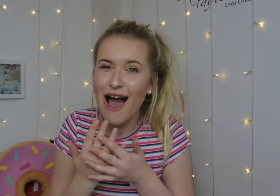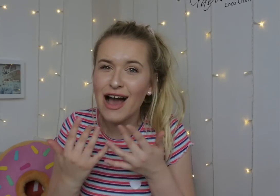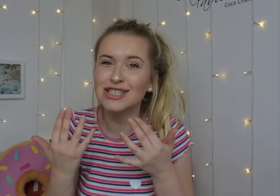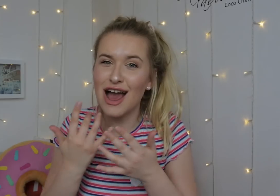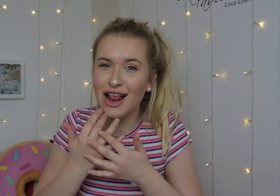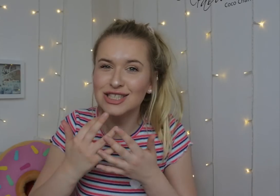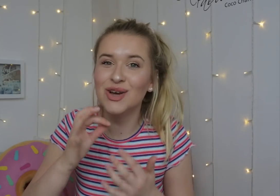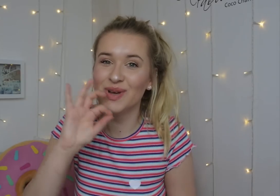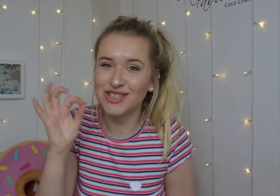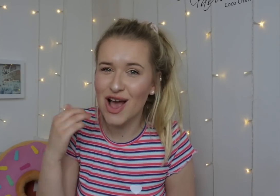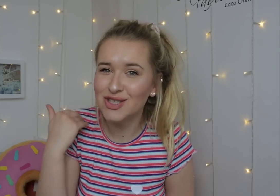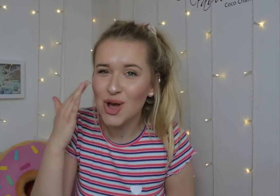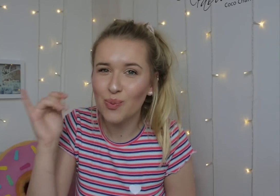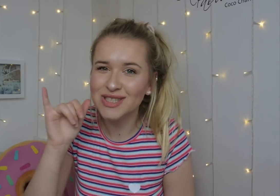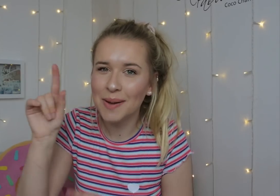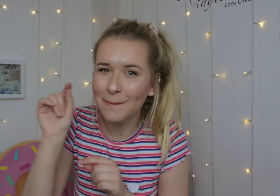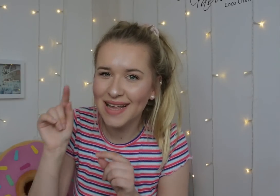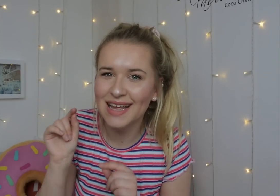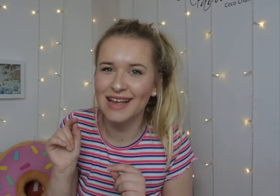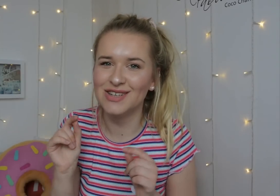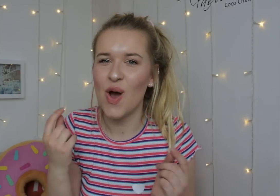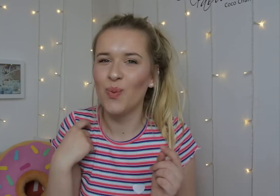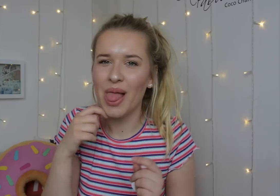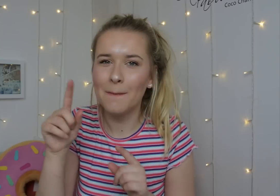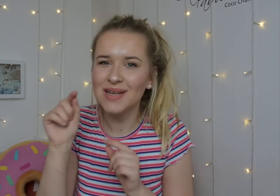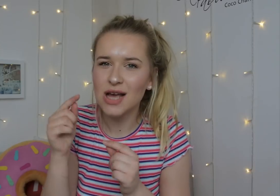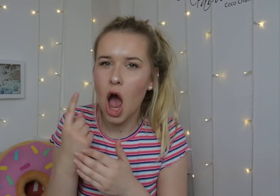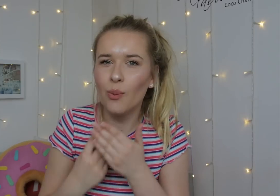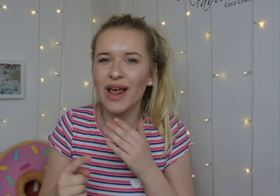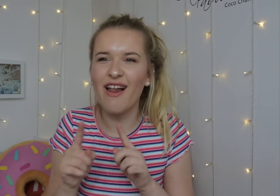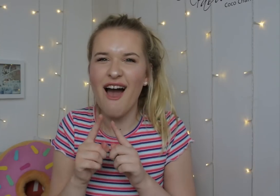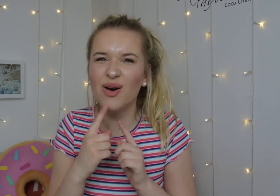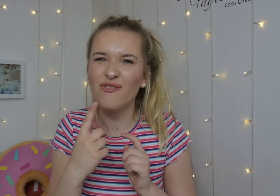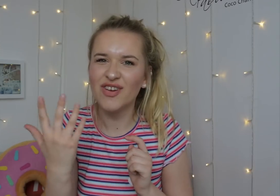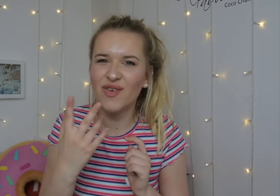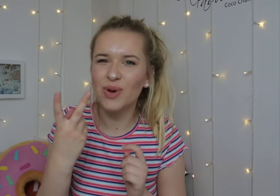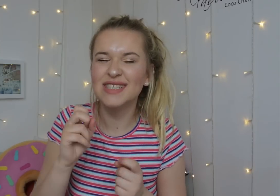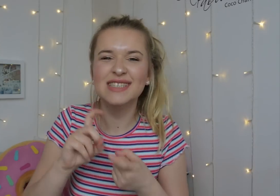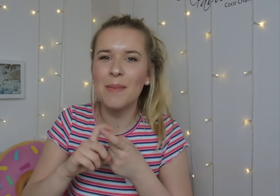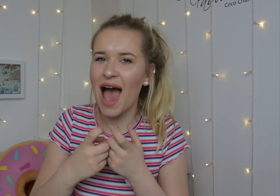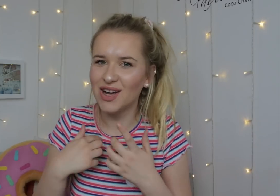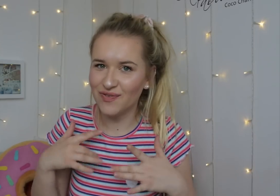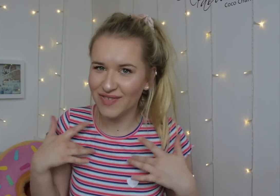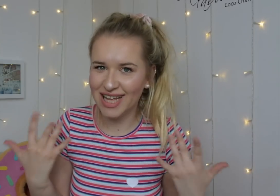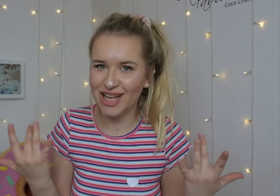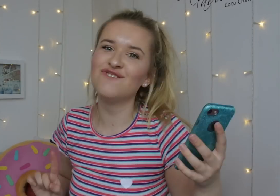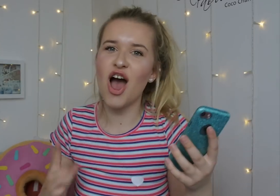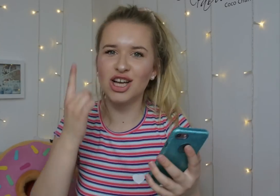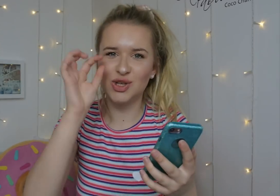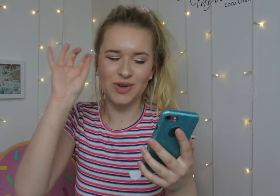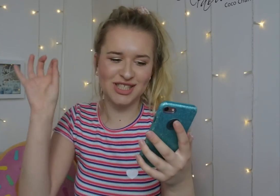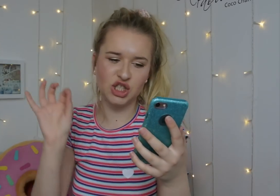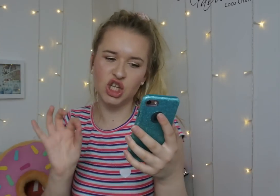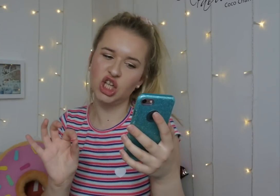There were lots of questions and I didn't know which to pick, I think I'm going to pick only 15 or 20 questions, depending on how I feel. First question...